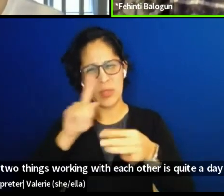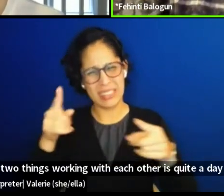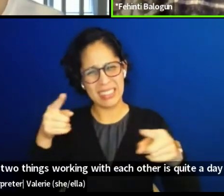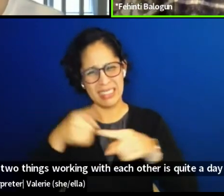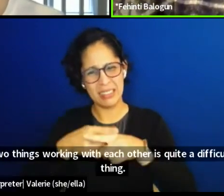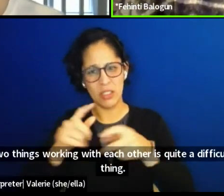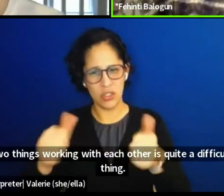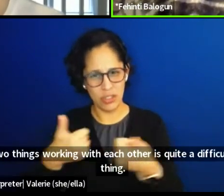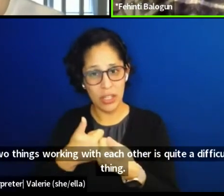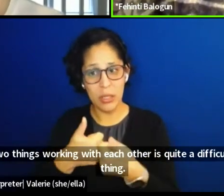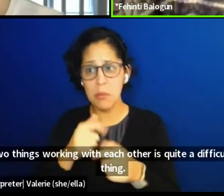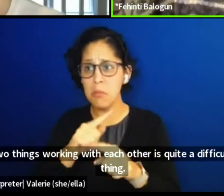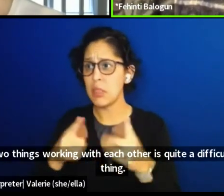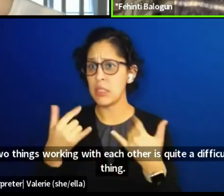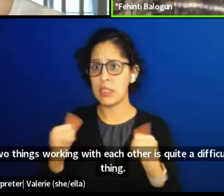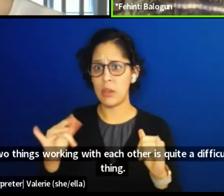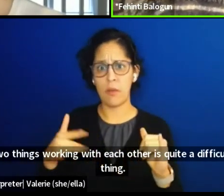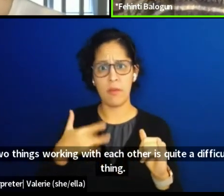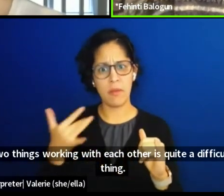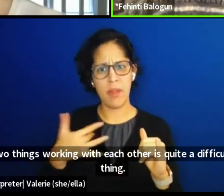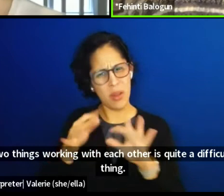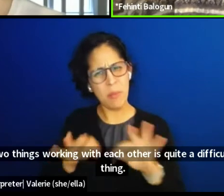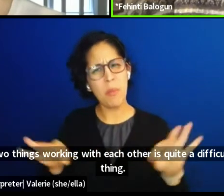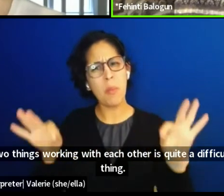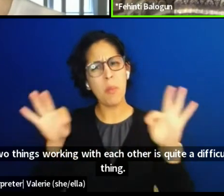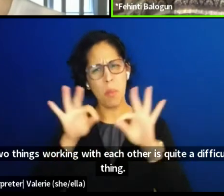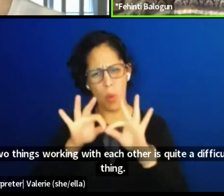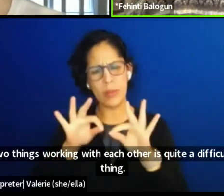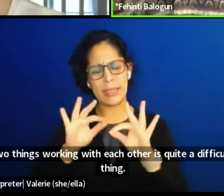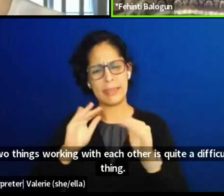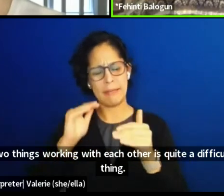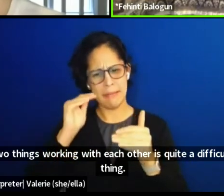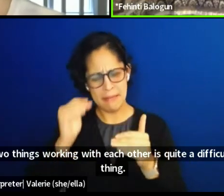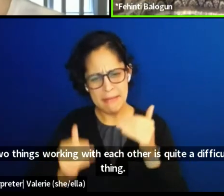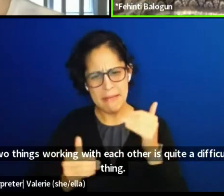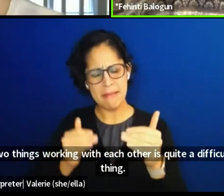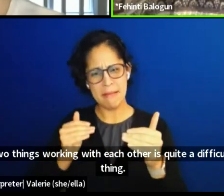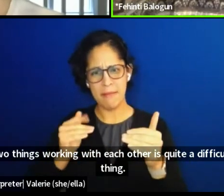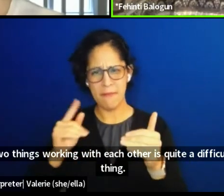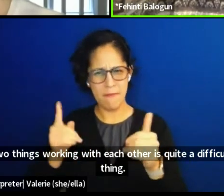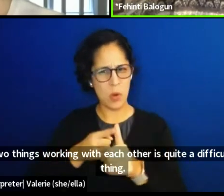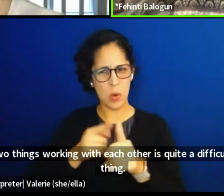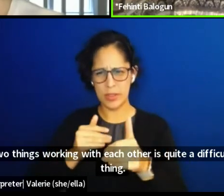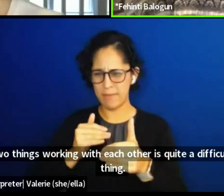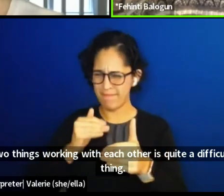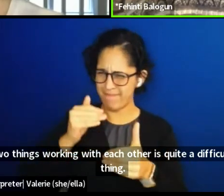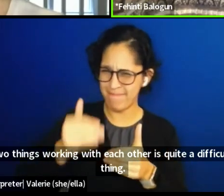But it definitely felt like a milestone just because we wanted to see